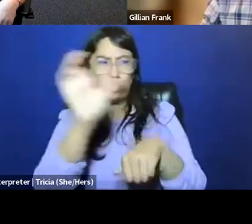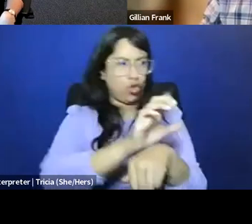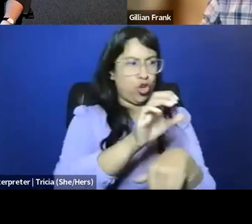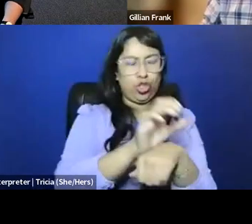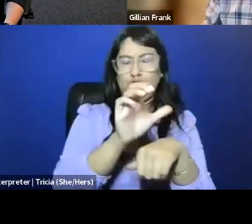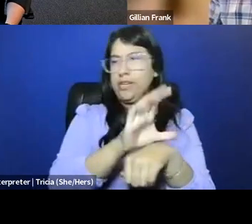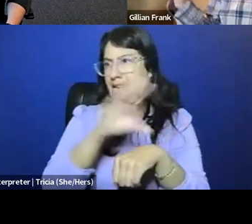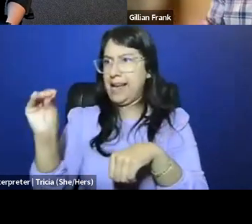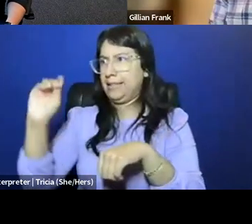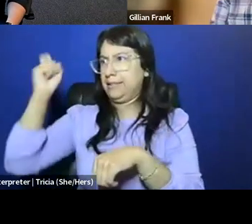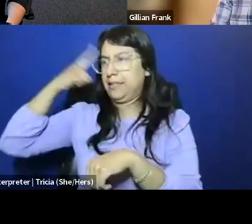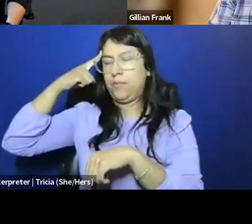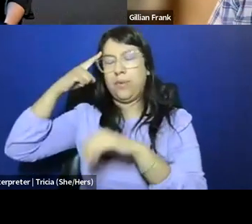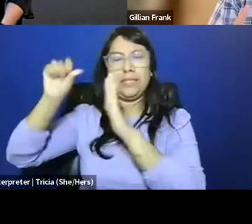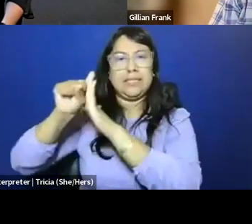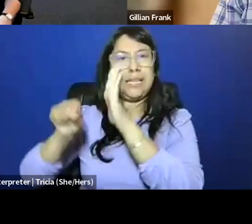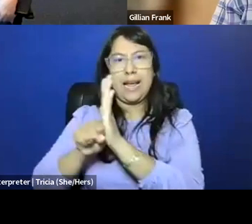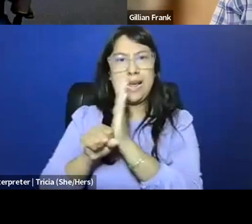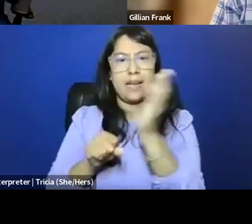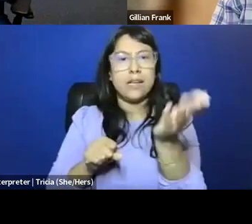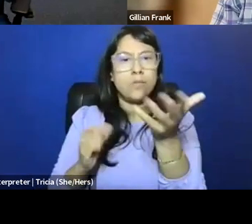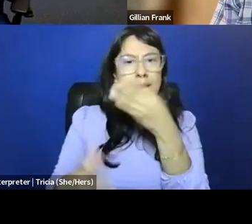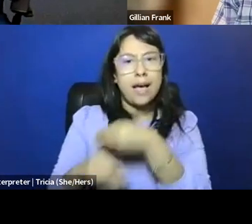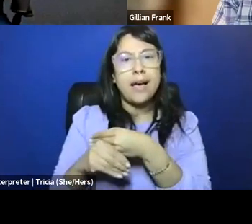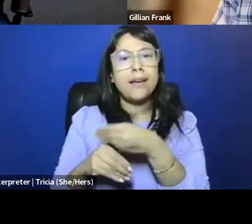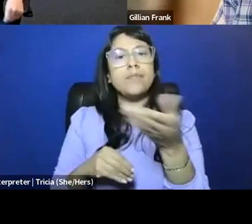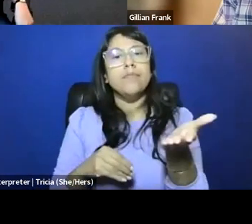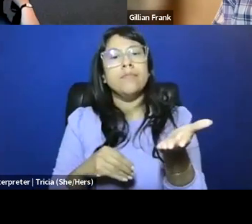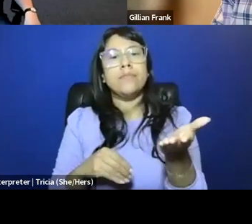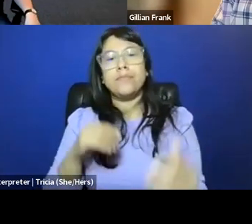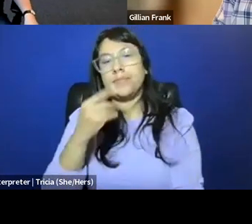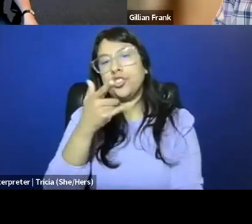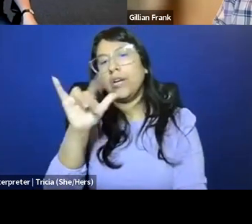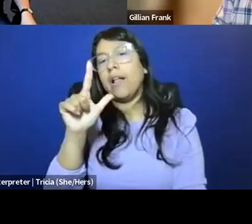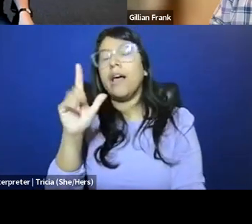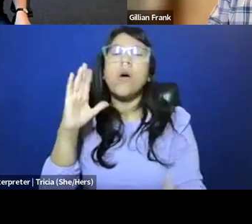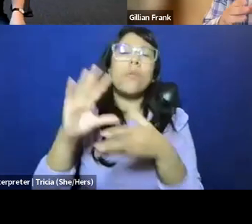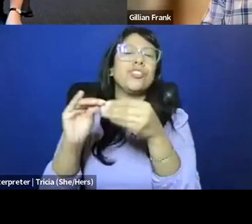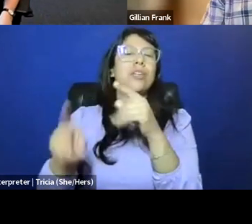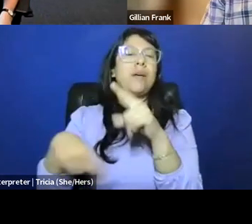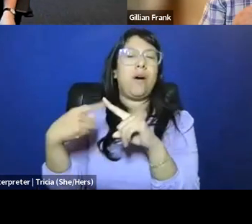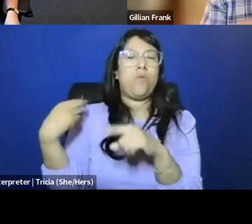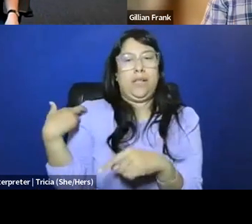whoever wants to jump in on that one. I'll jump in on religion, and I'll be taking off.